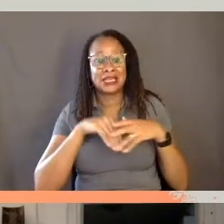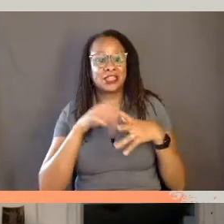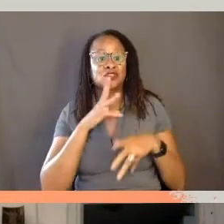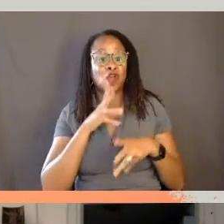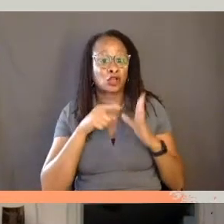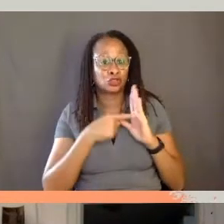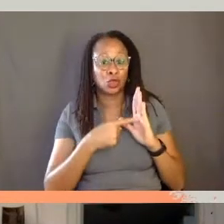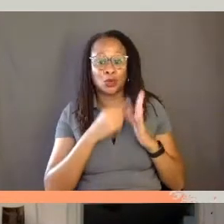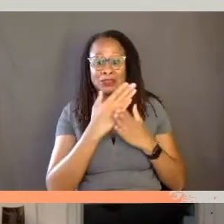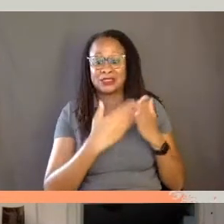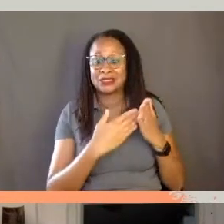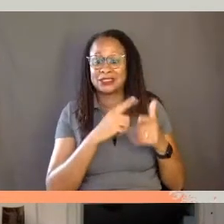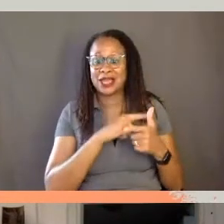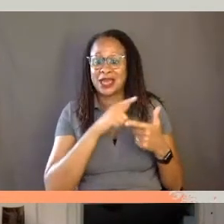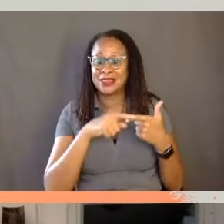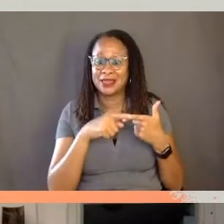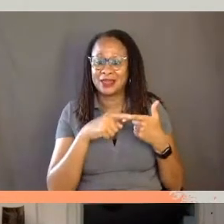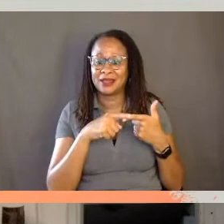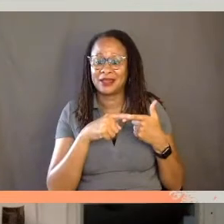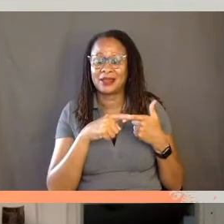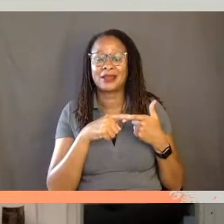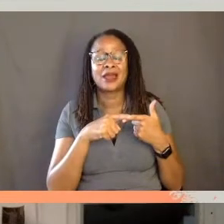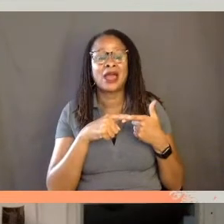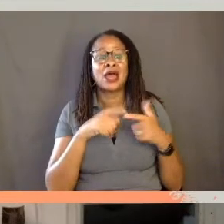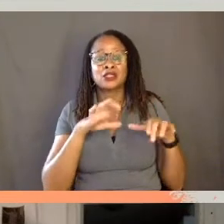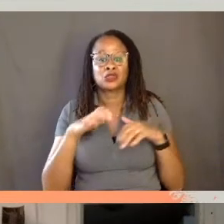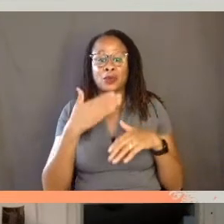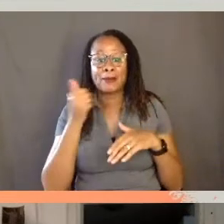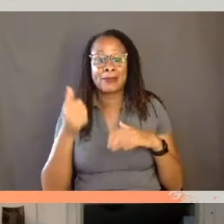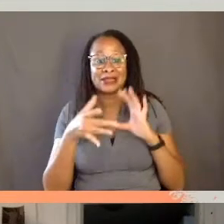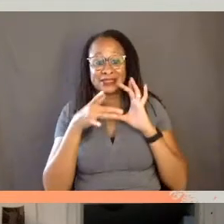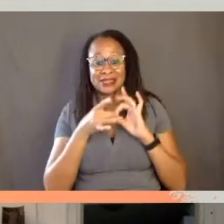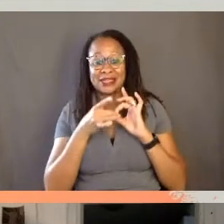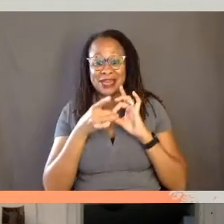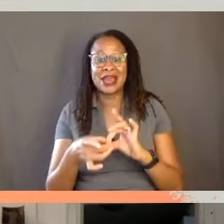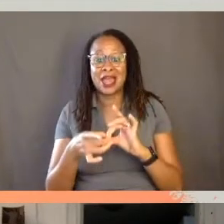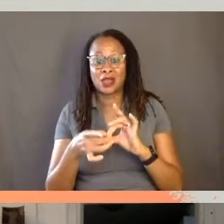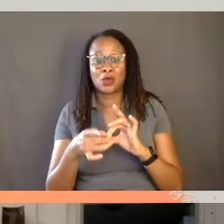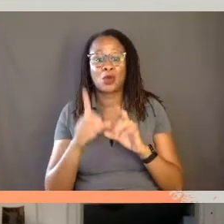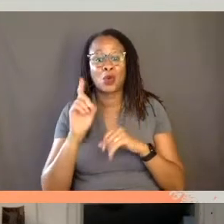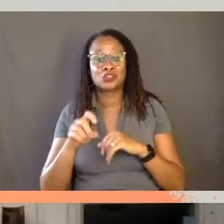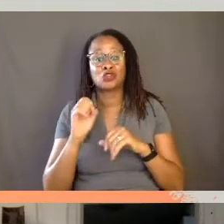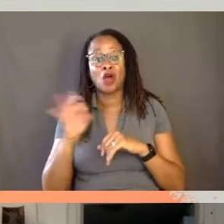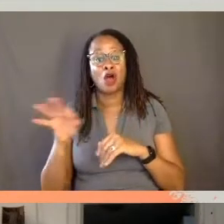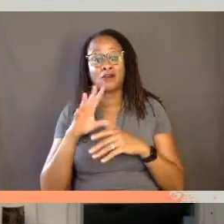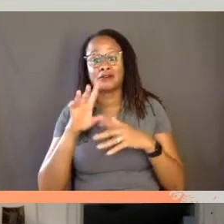And then I was doing my best to connect questions in the off-screen moments around the matics